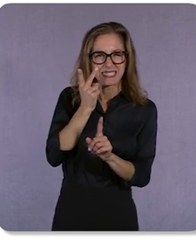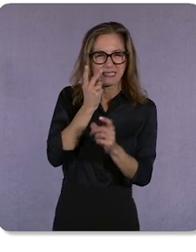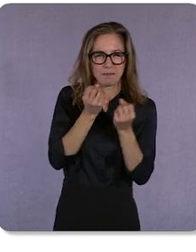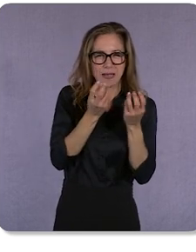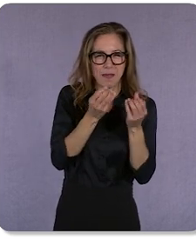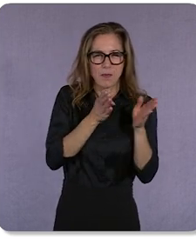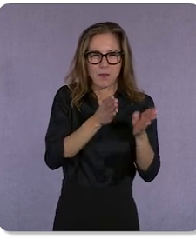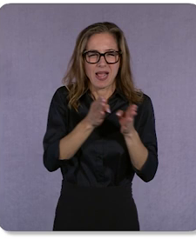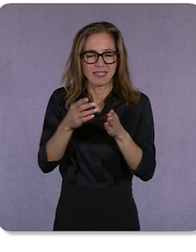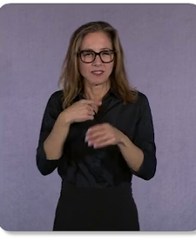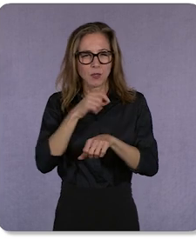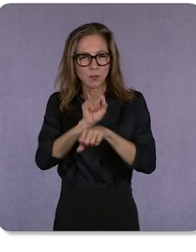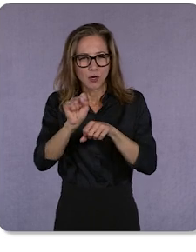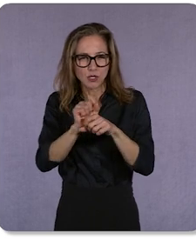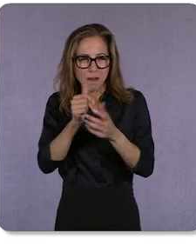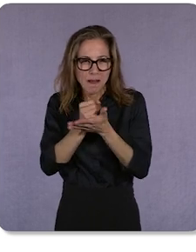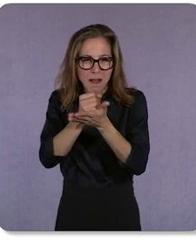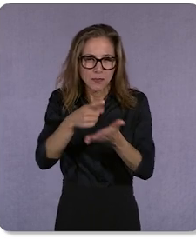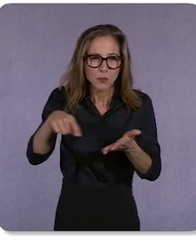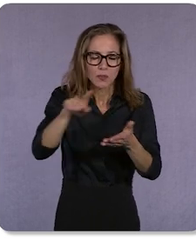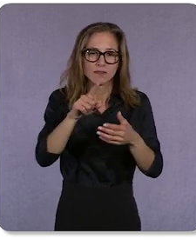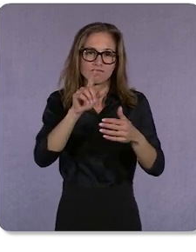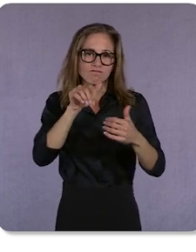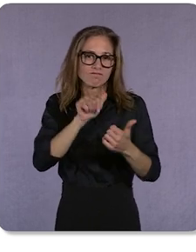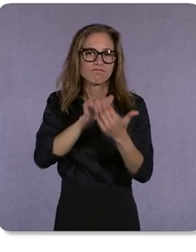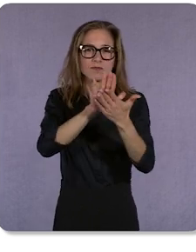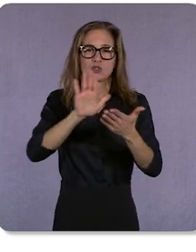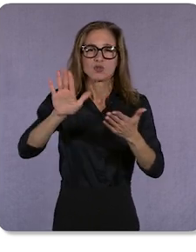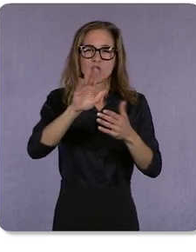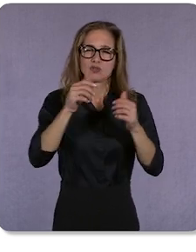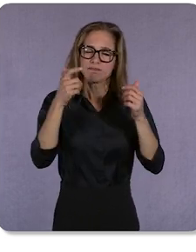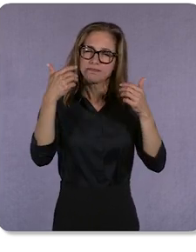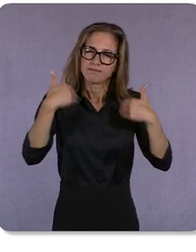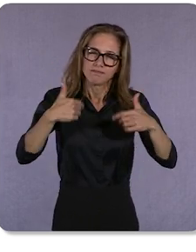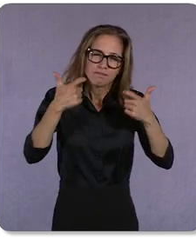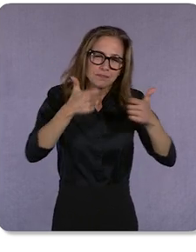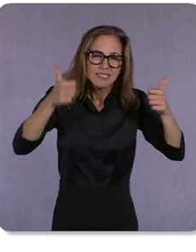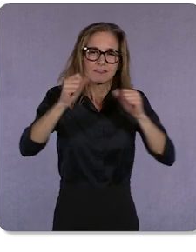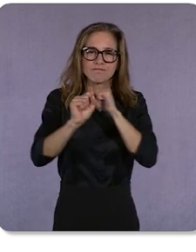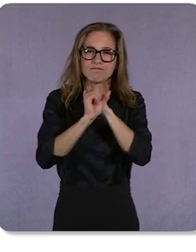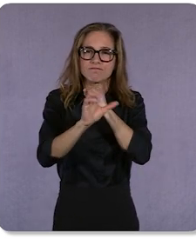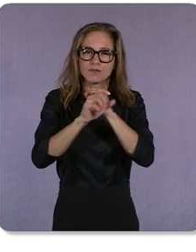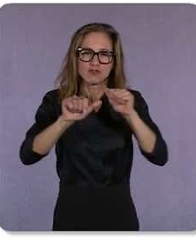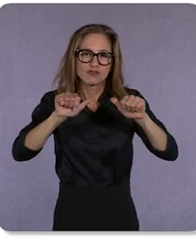address your greatest marketing challenges today, so that you can be ready for whatever comes next.